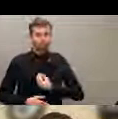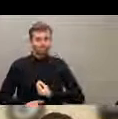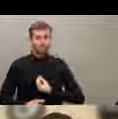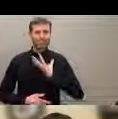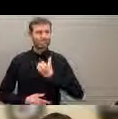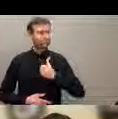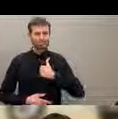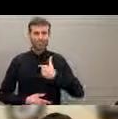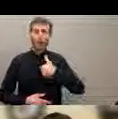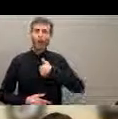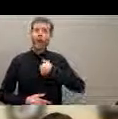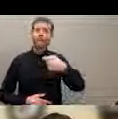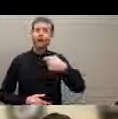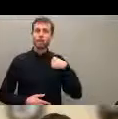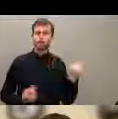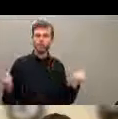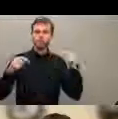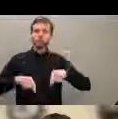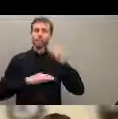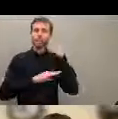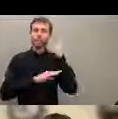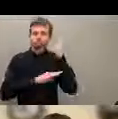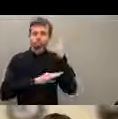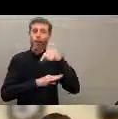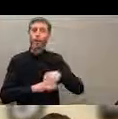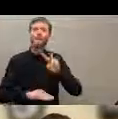I'm honored to be in this discussion discussing on the Second Global